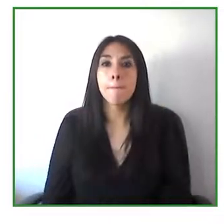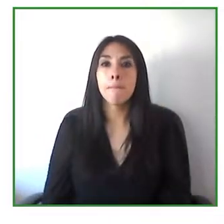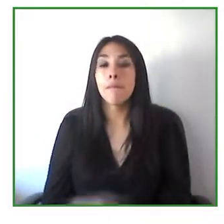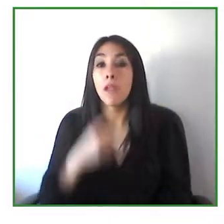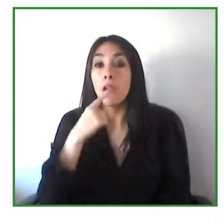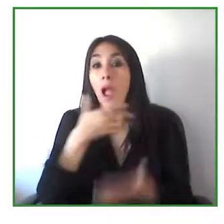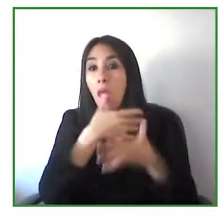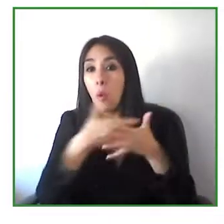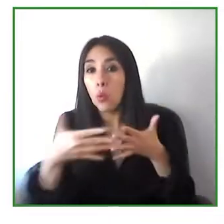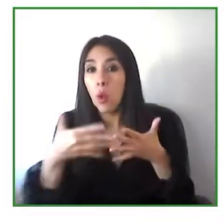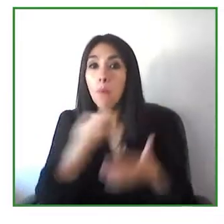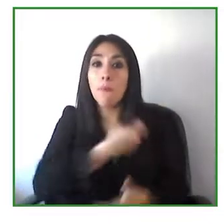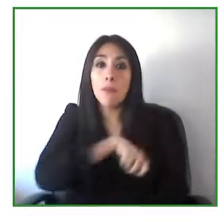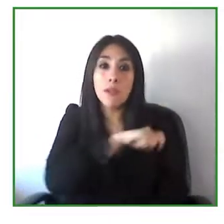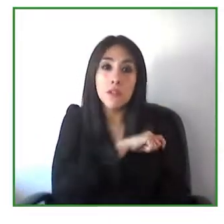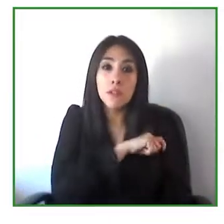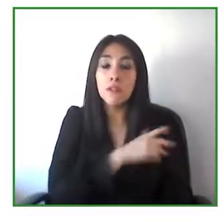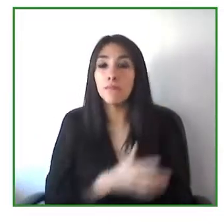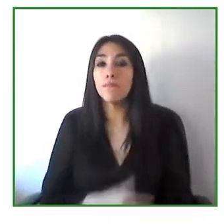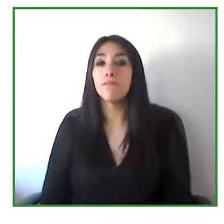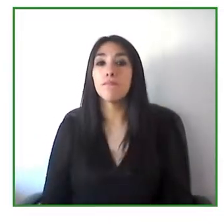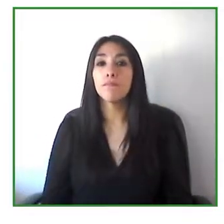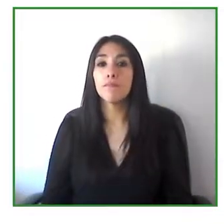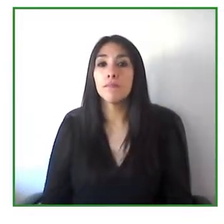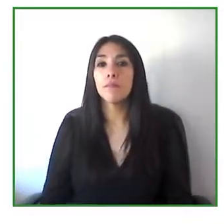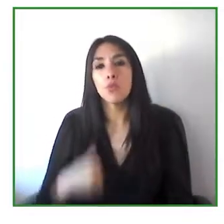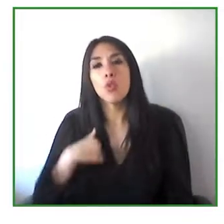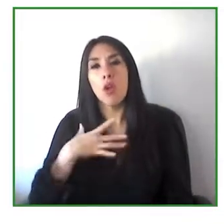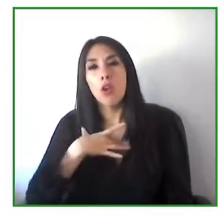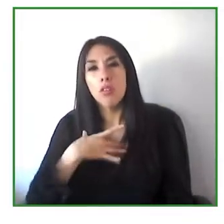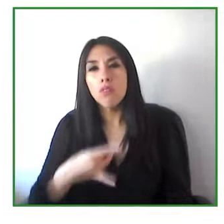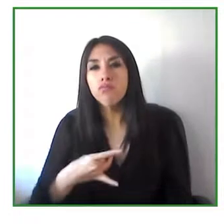for Spanish-speaking countries.